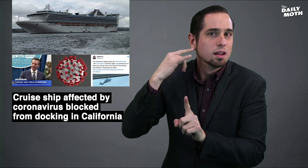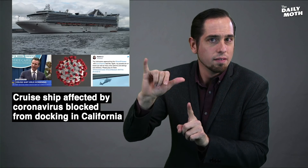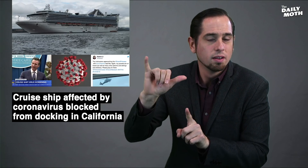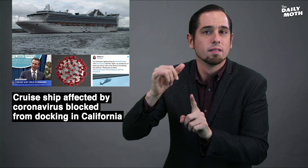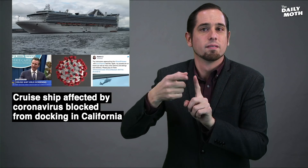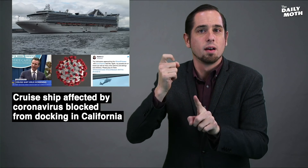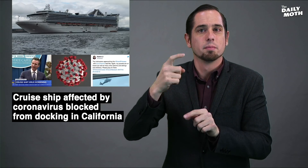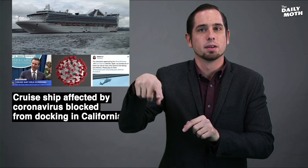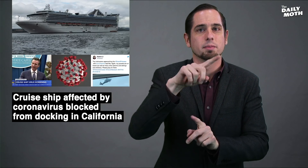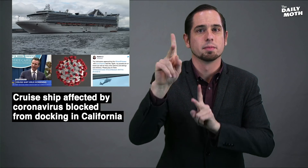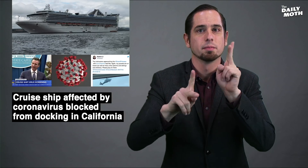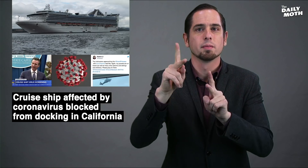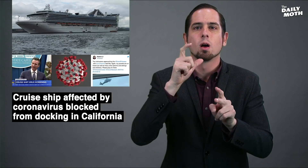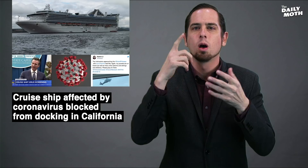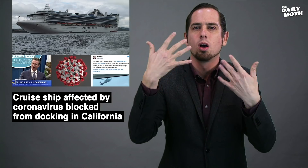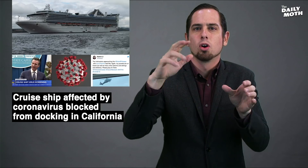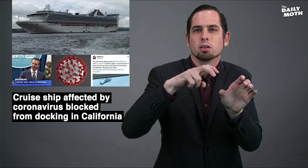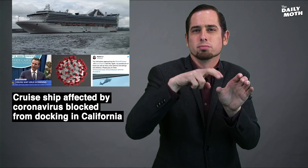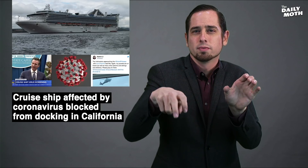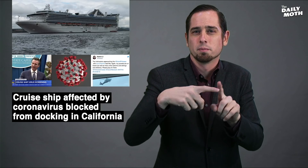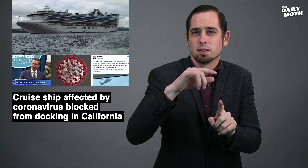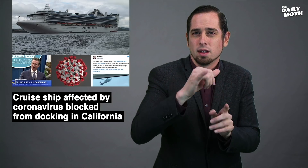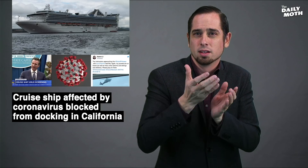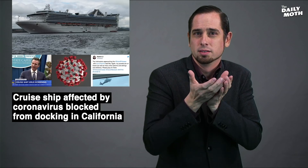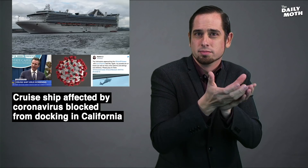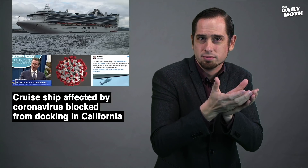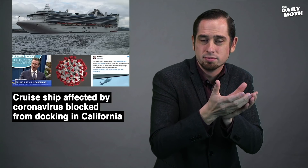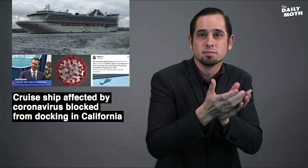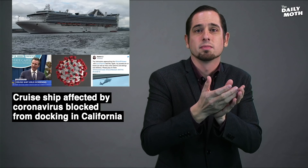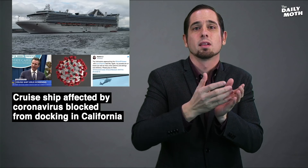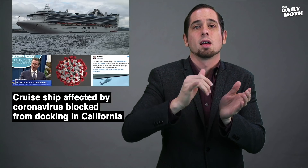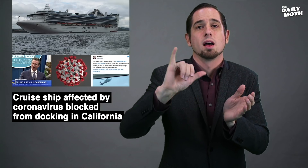California from passengers who disembarked from that trip,